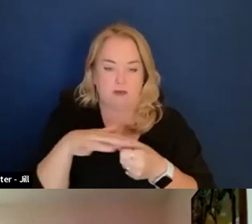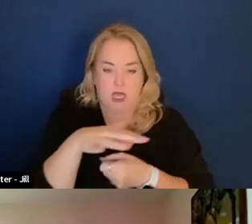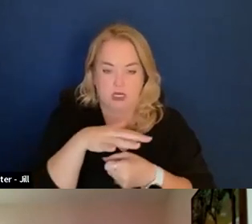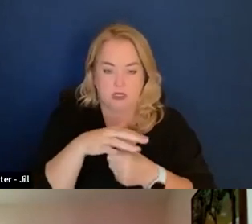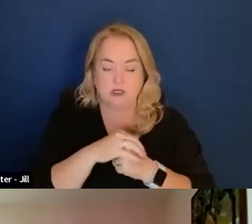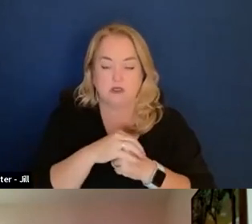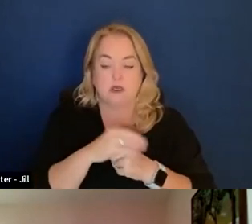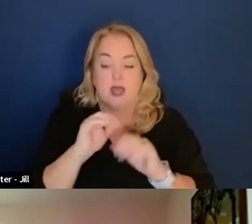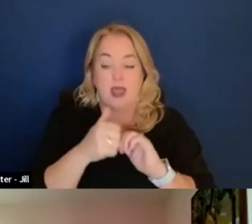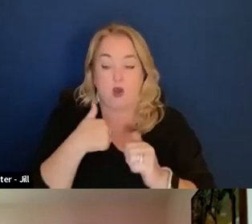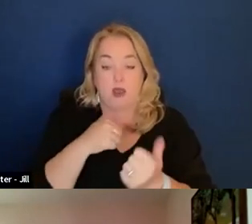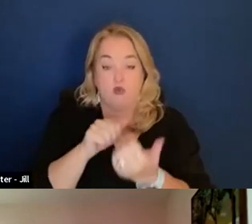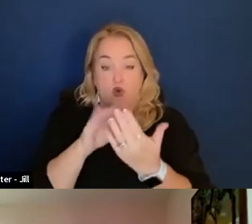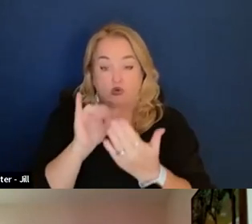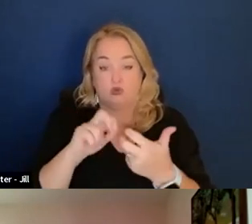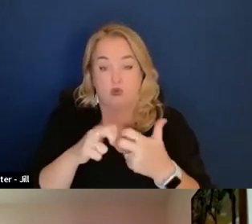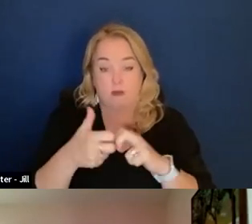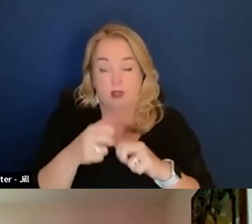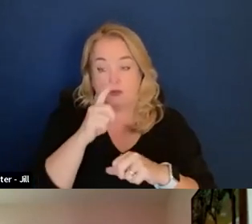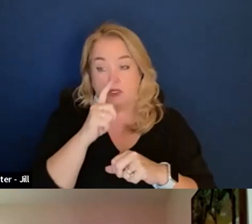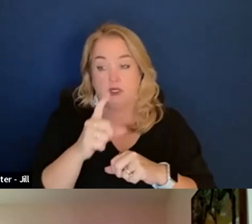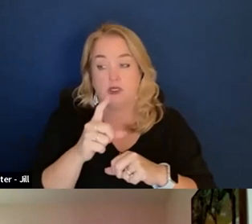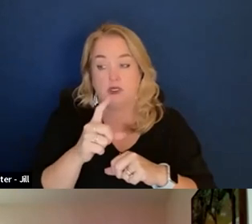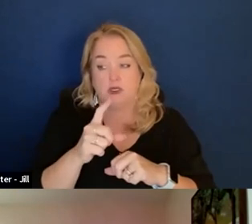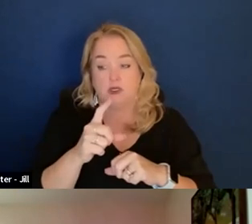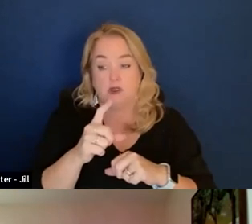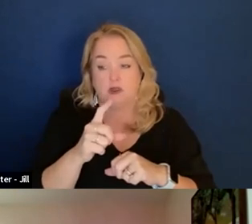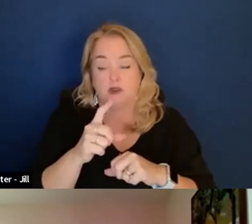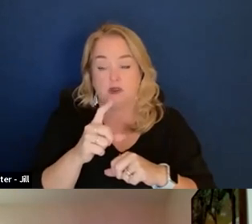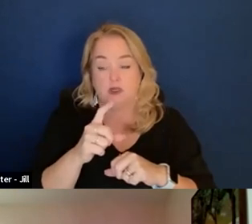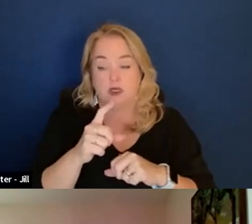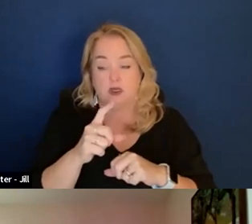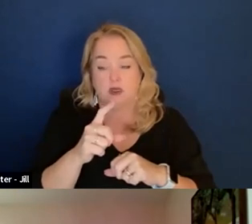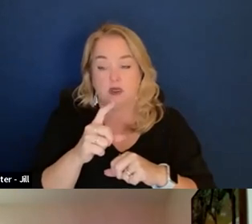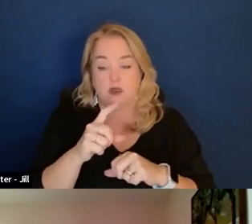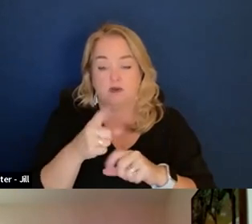How I approach these problems is informed by my experience.